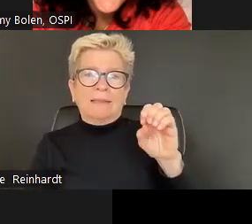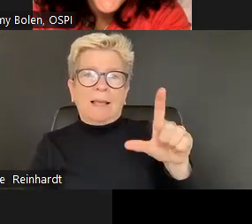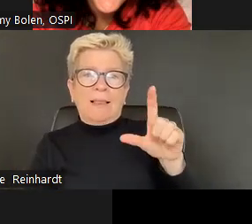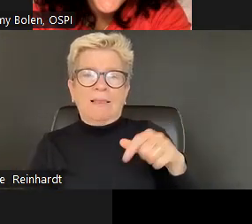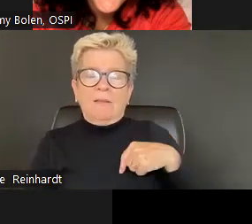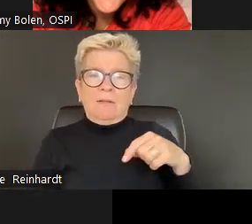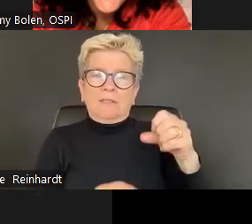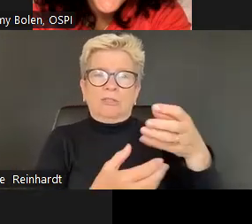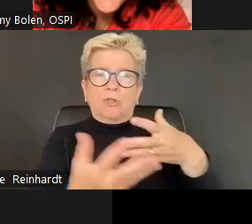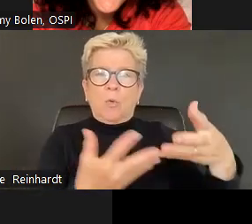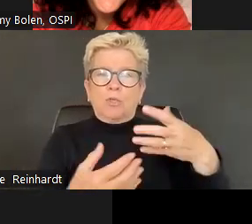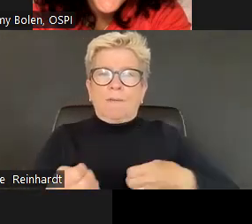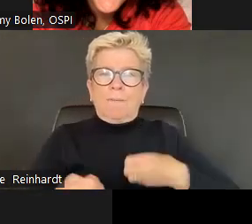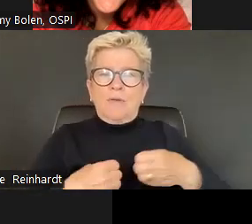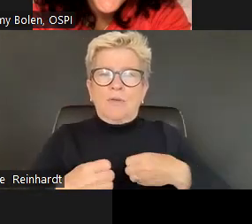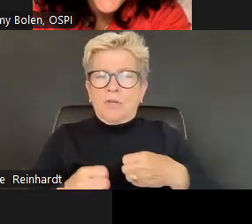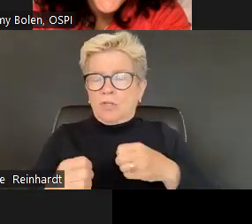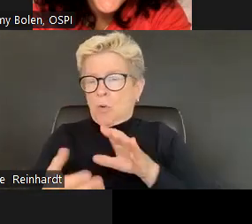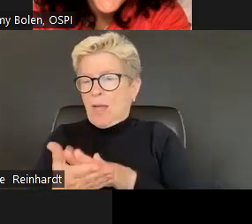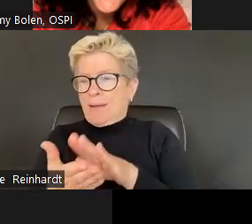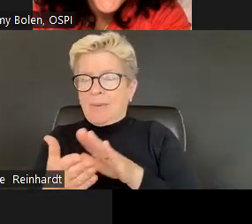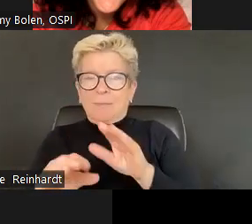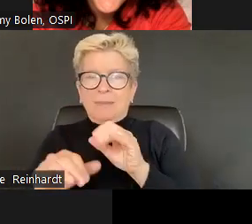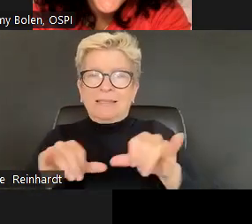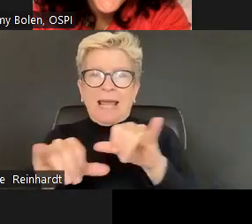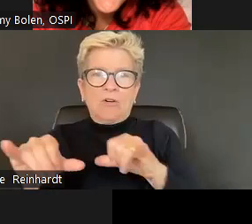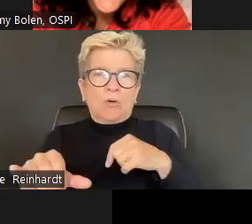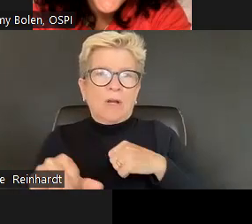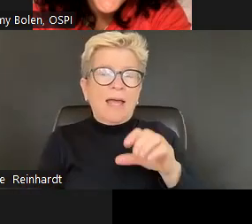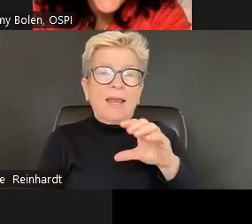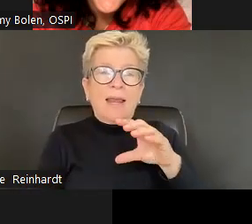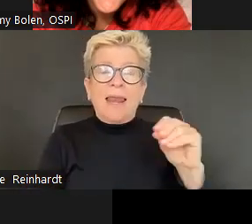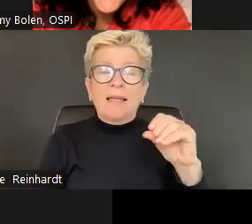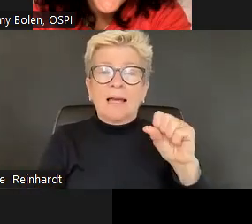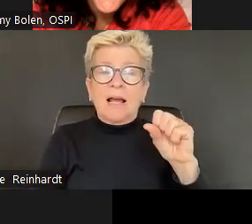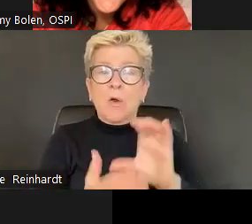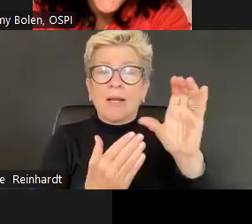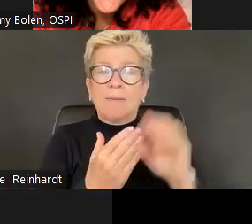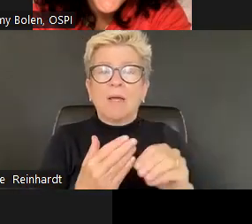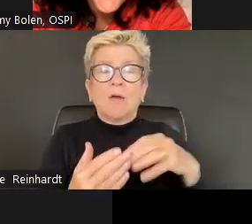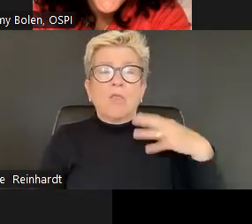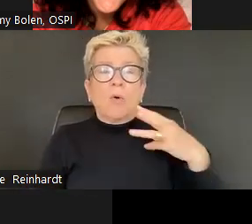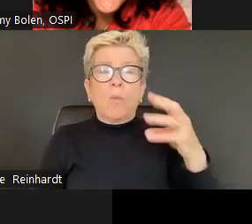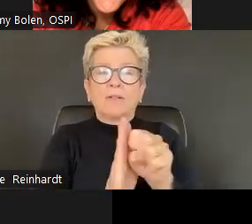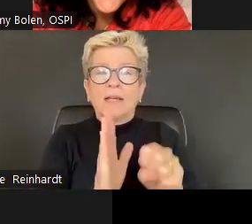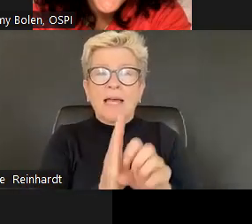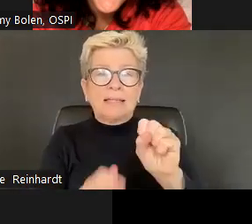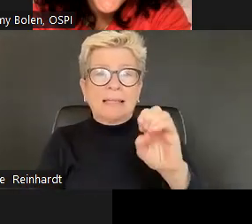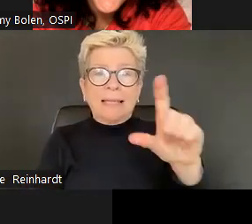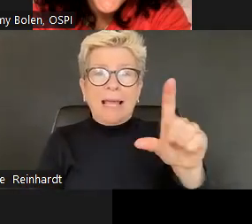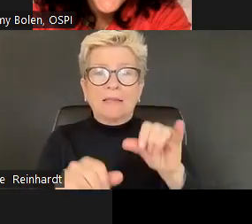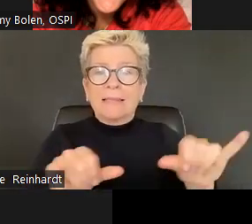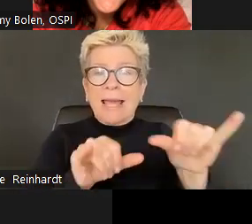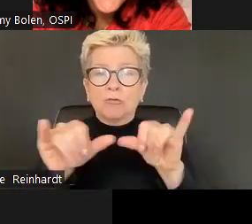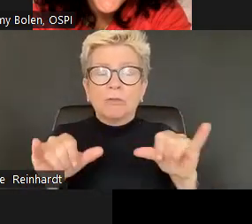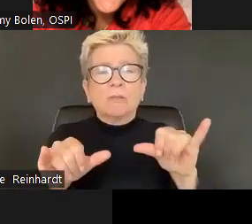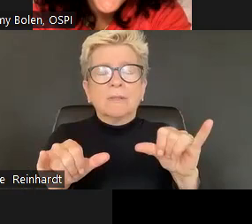I'll bet they might be applied slightly differently in different contexts. Similarly, both social studies and SCL both have understanding how behaviors influence the social environment and others, right?